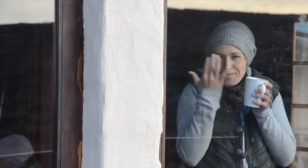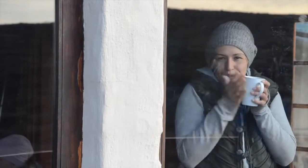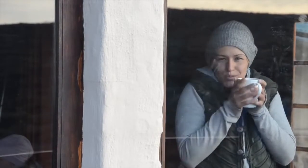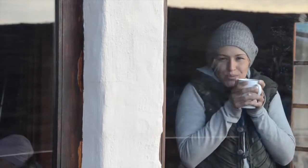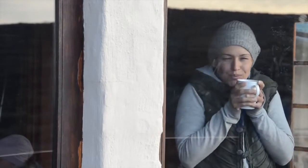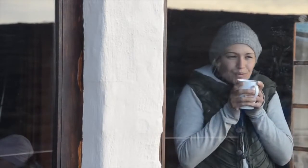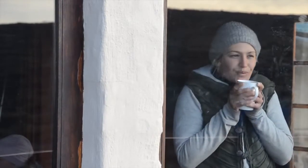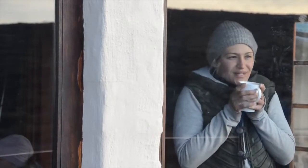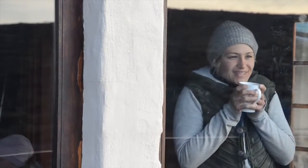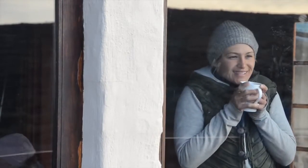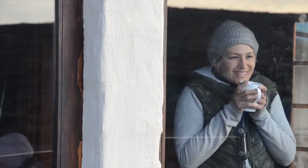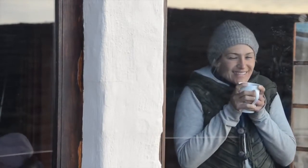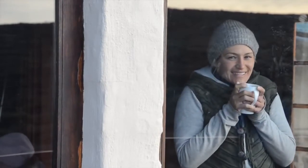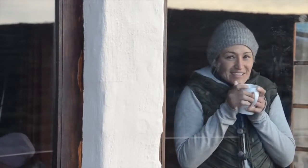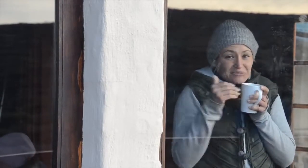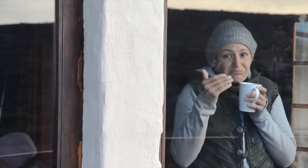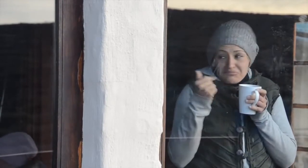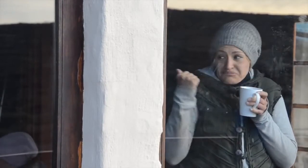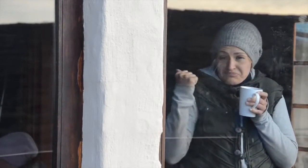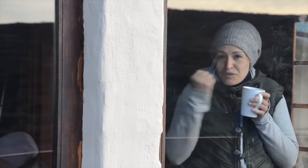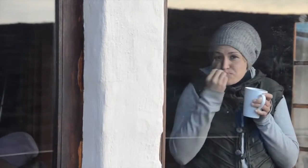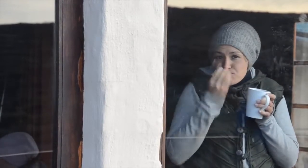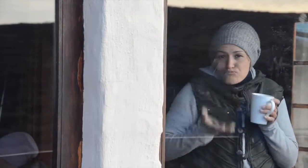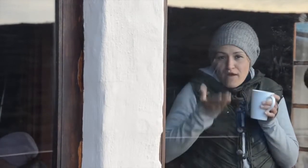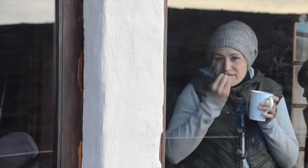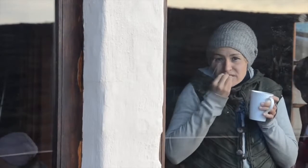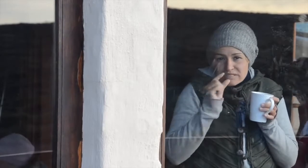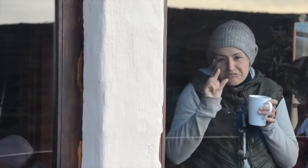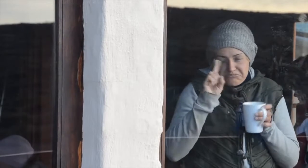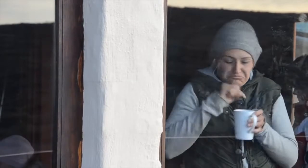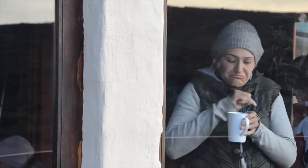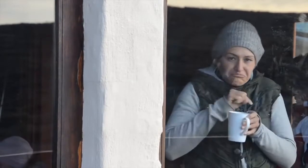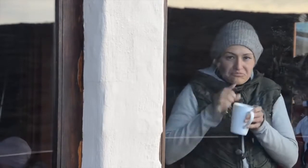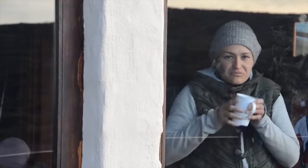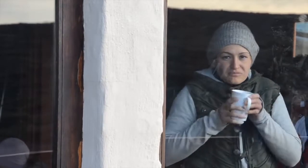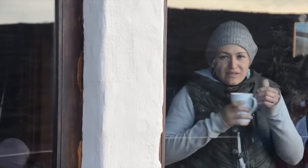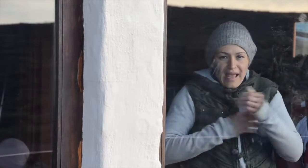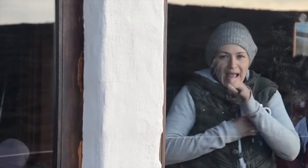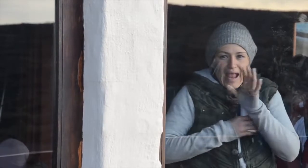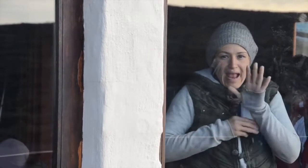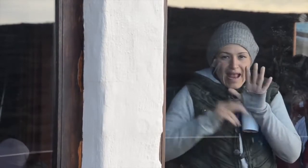to keep me warm. Soon breakfast will be served at 8 am,